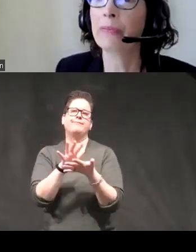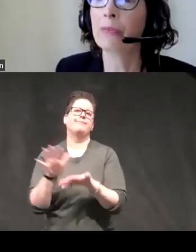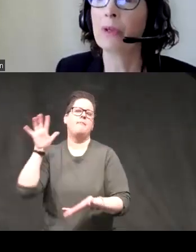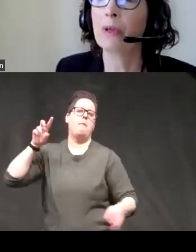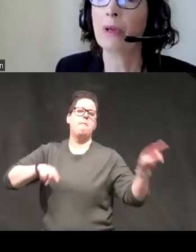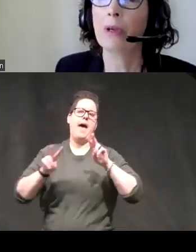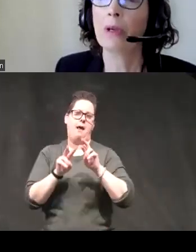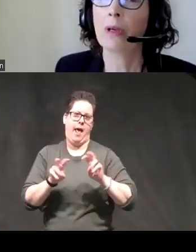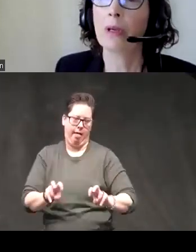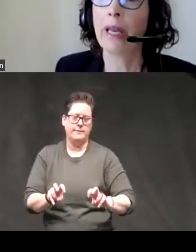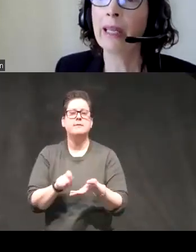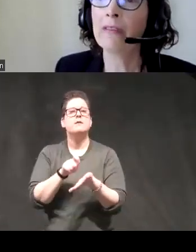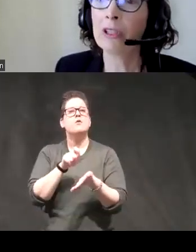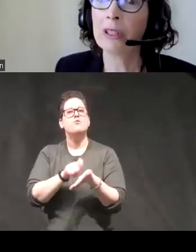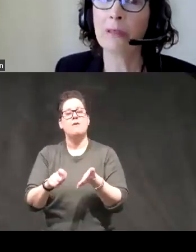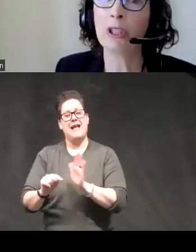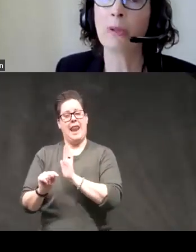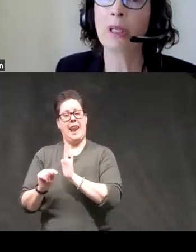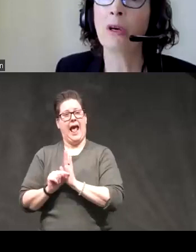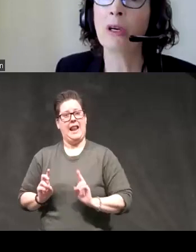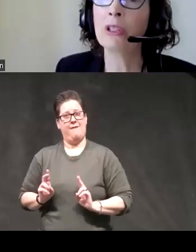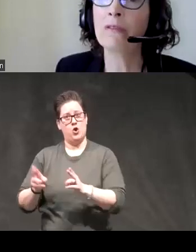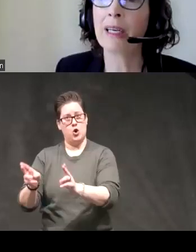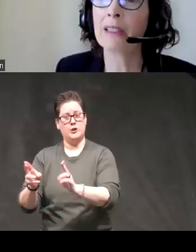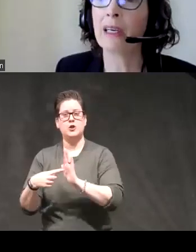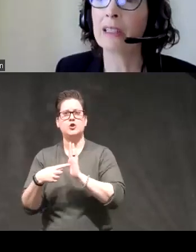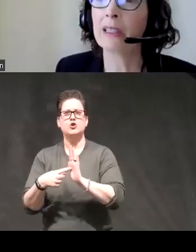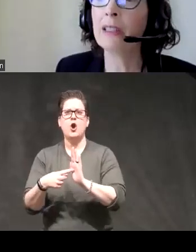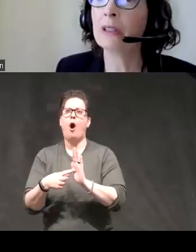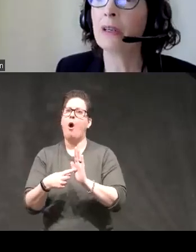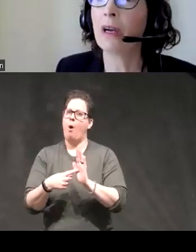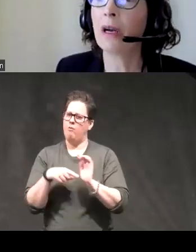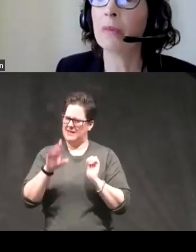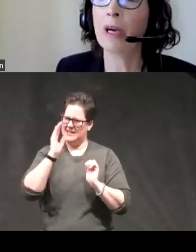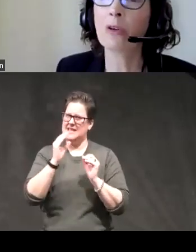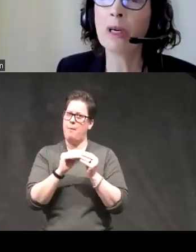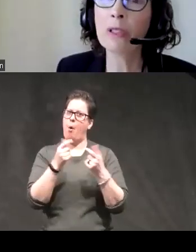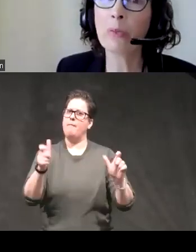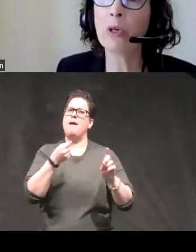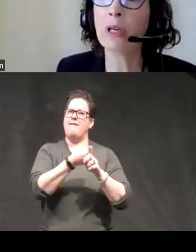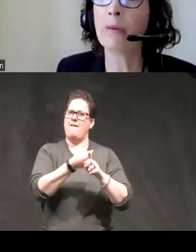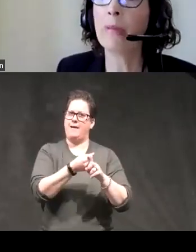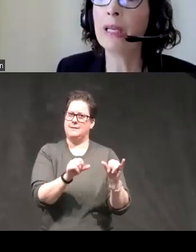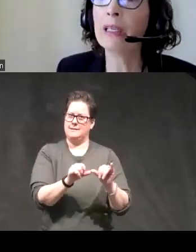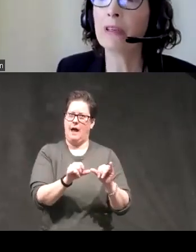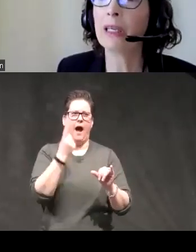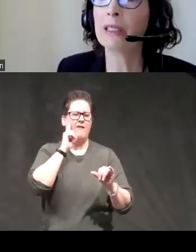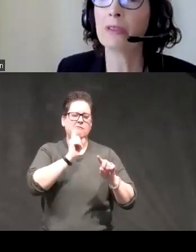um negative urgency was showing larger effect sizes across the board on many different kinds of